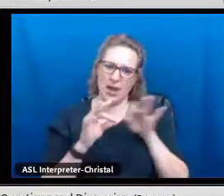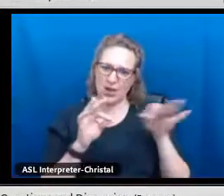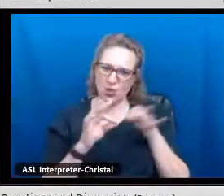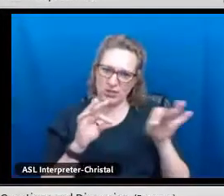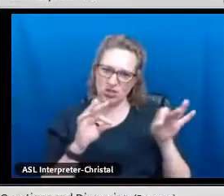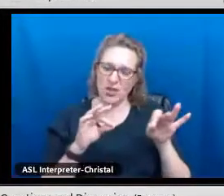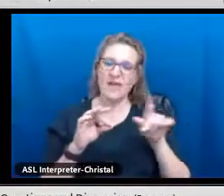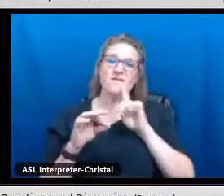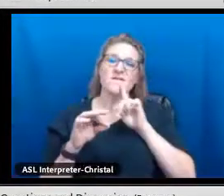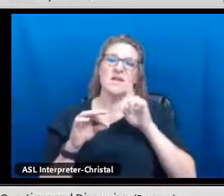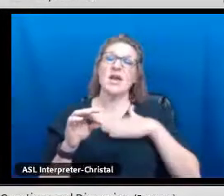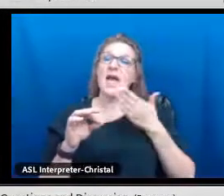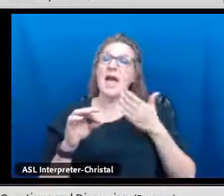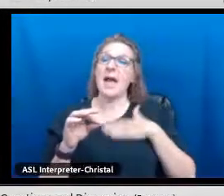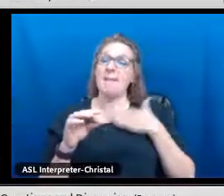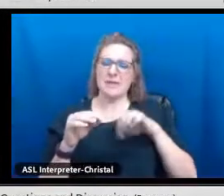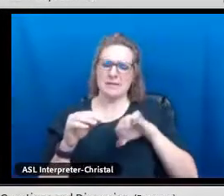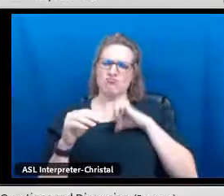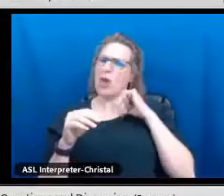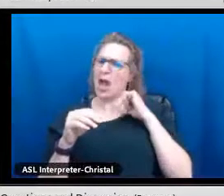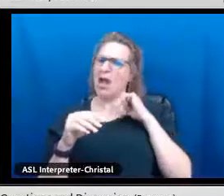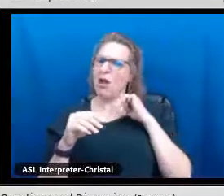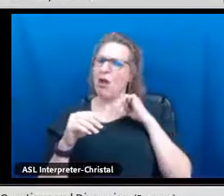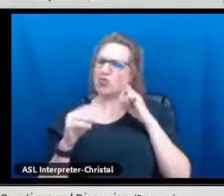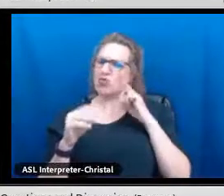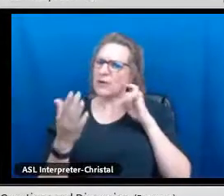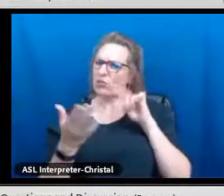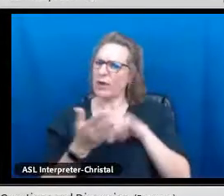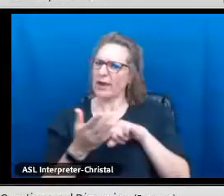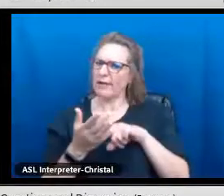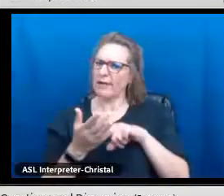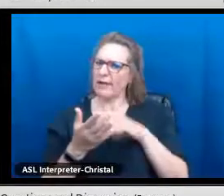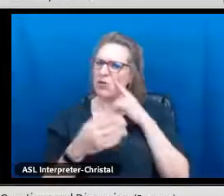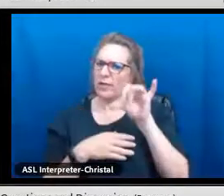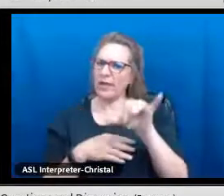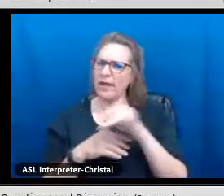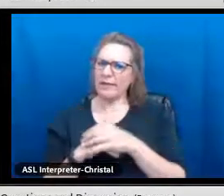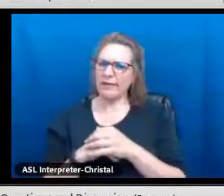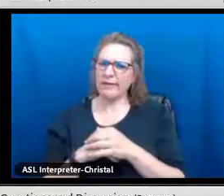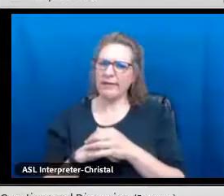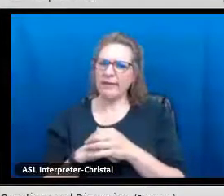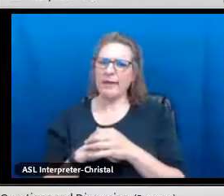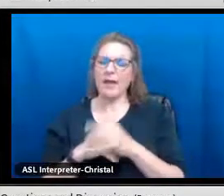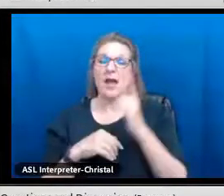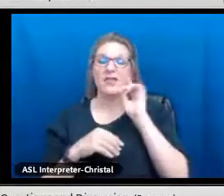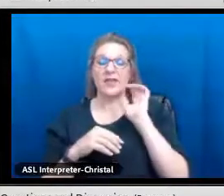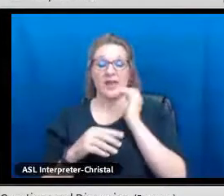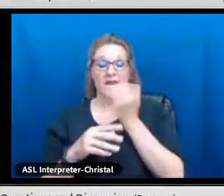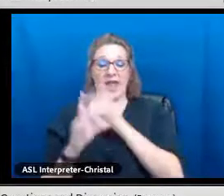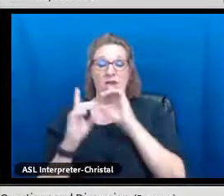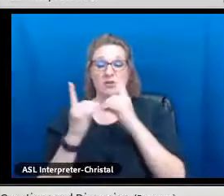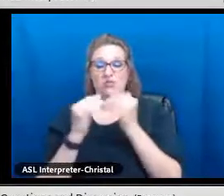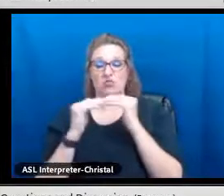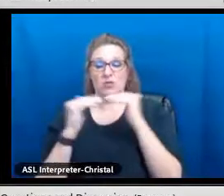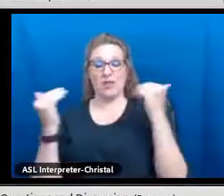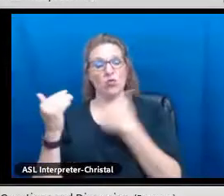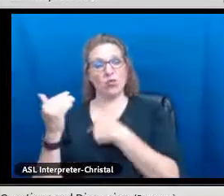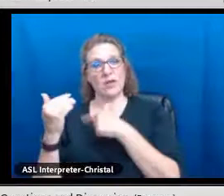And of course the majority of them they don't want to lose that language.